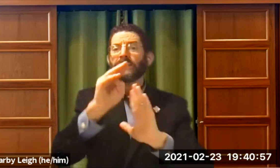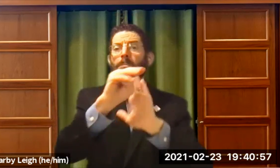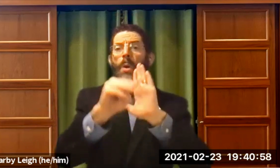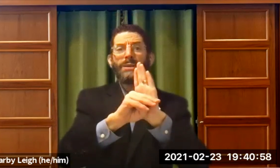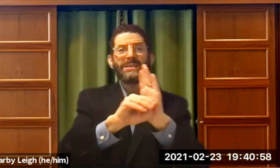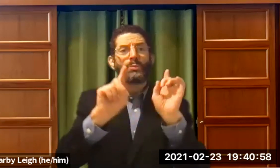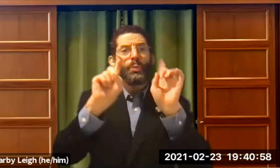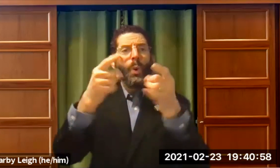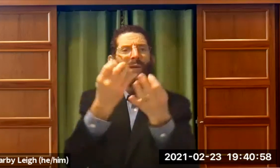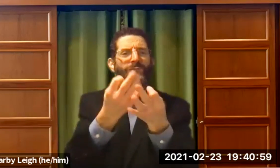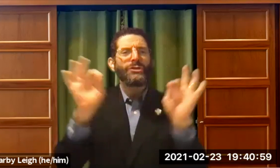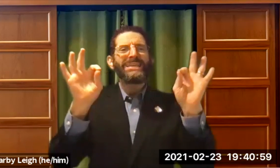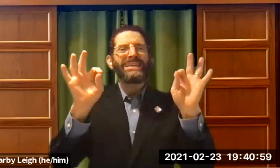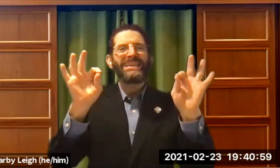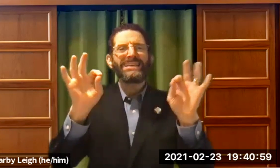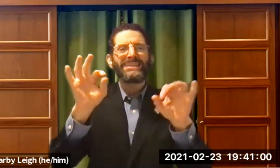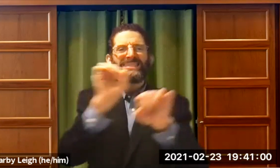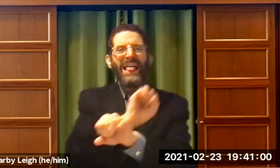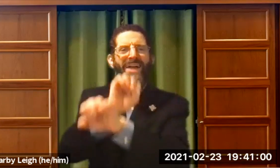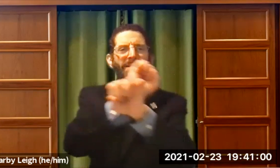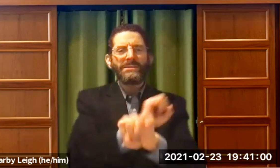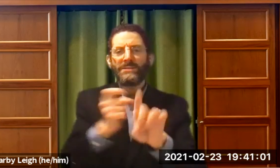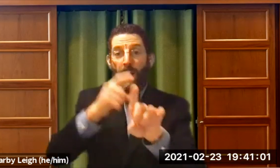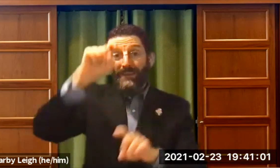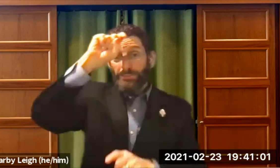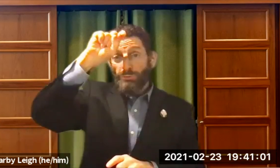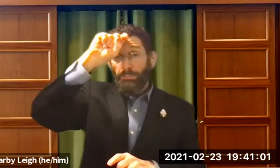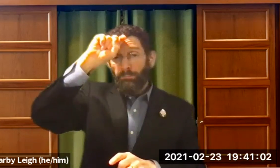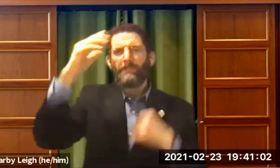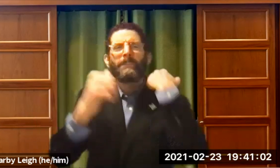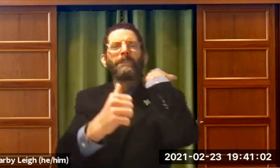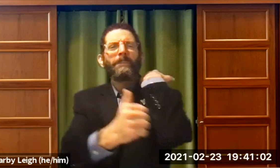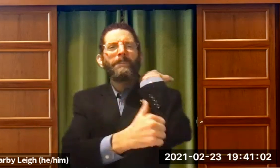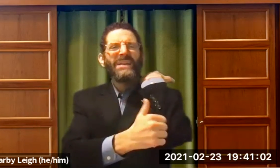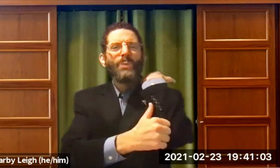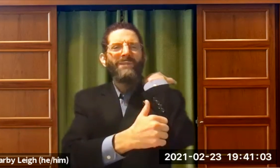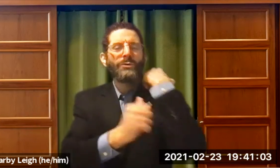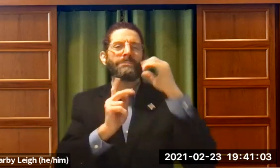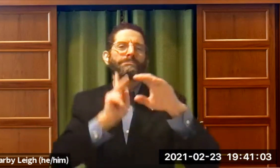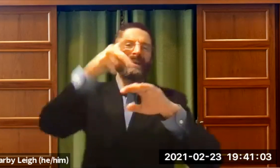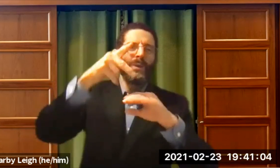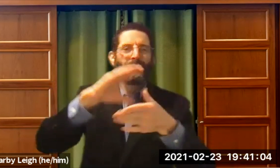God called to Moses and said, you know, to free the slaves from Egypt.